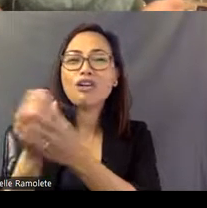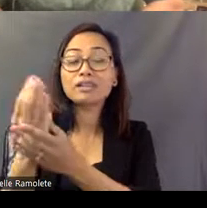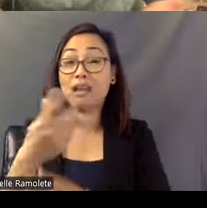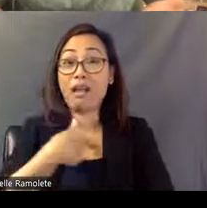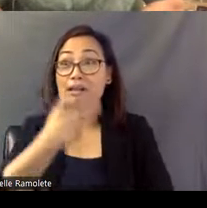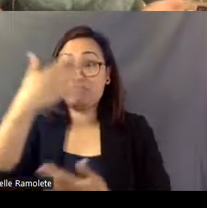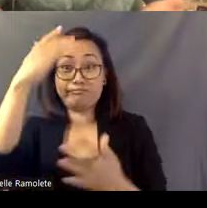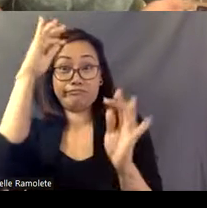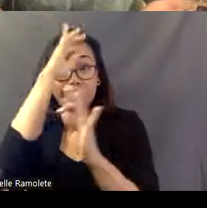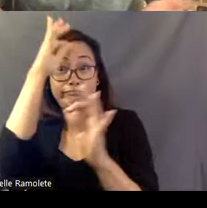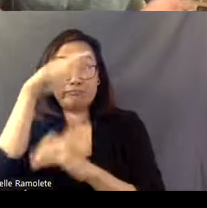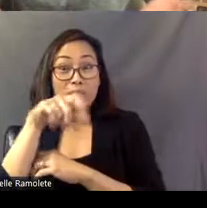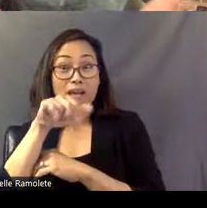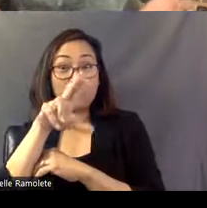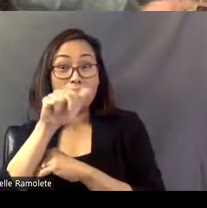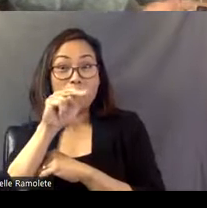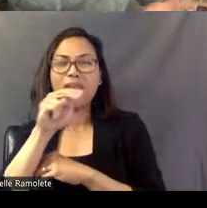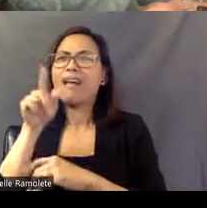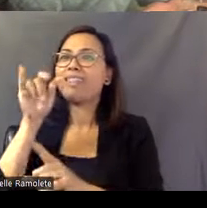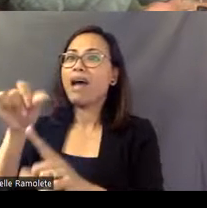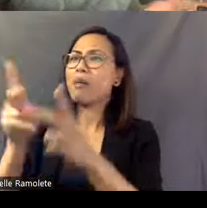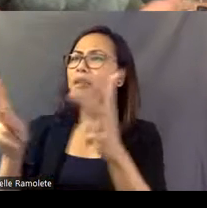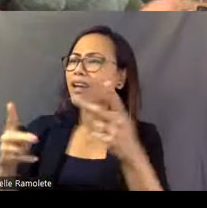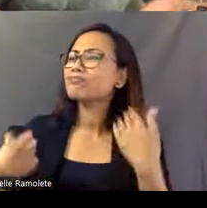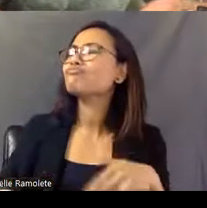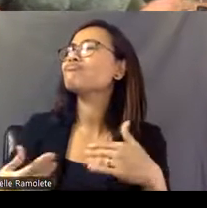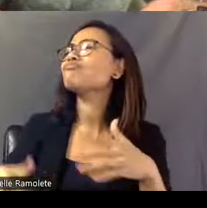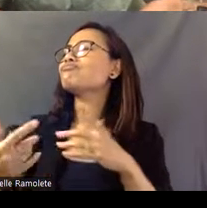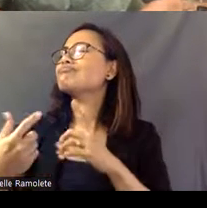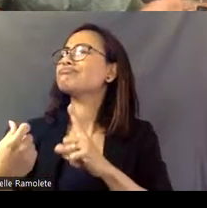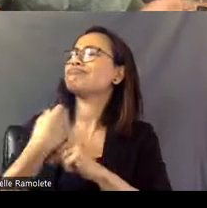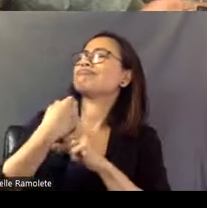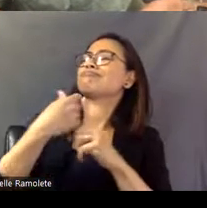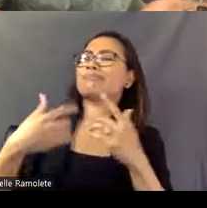And I remember it having such an impact on me as a young man that it, you know, and I